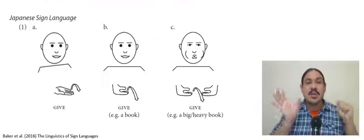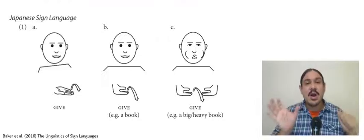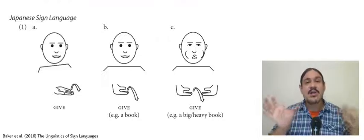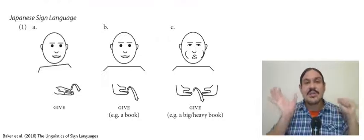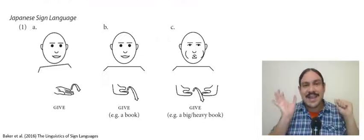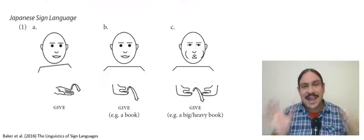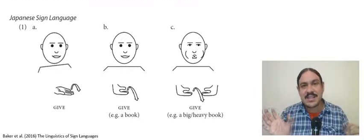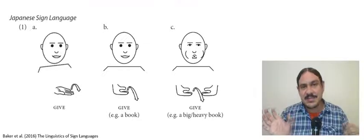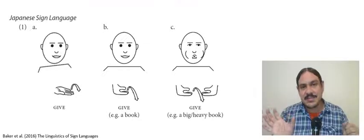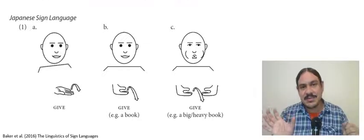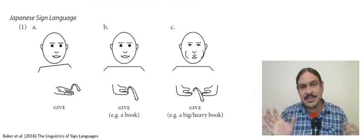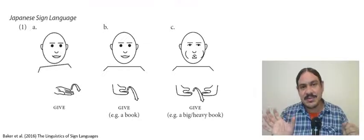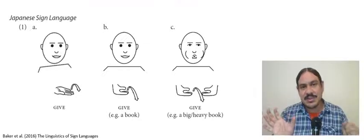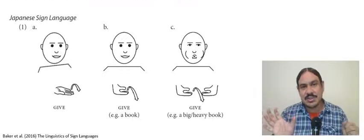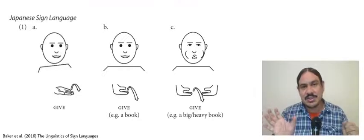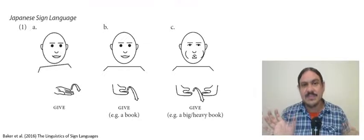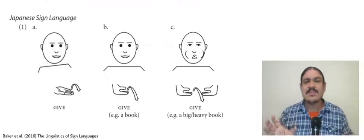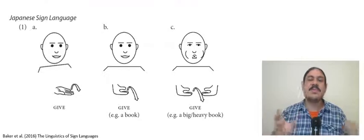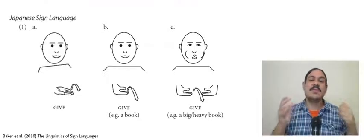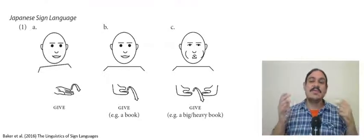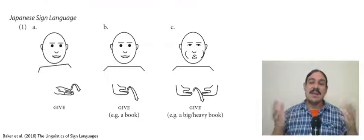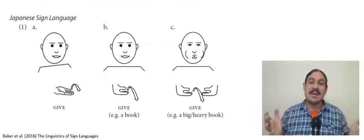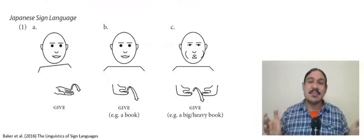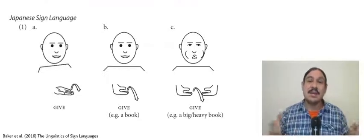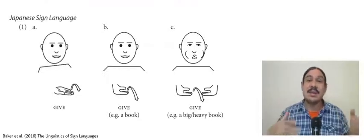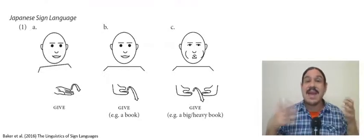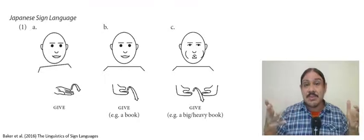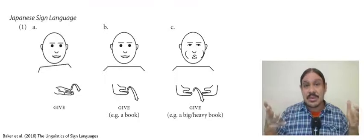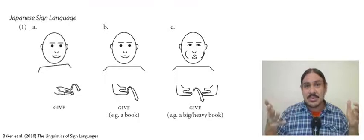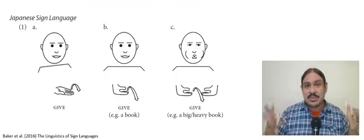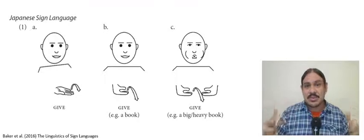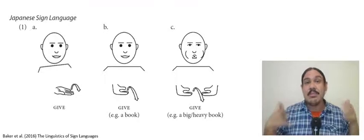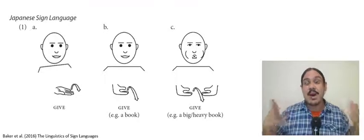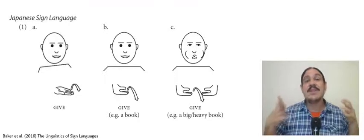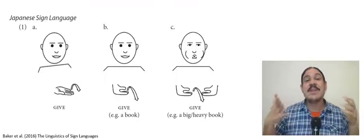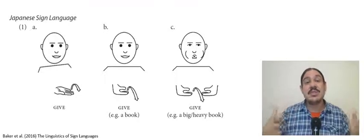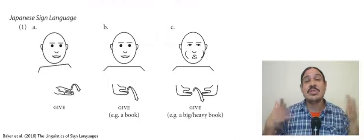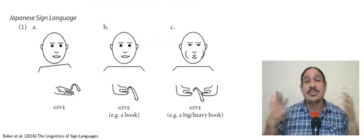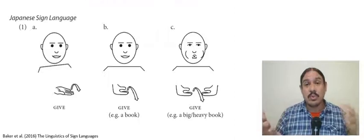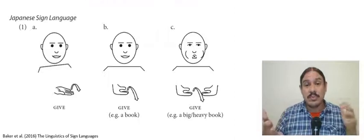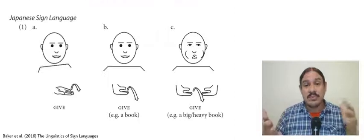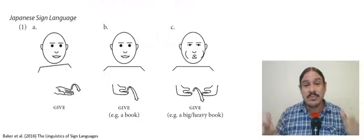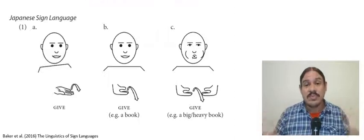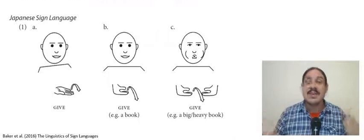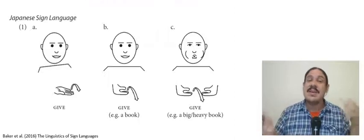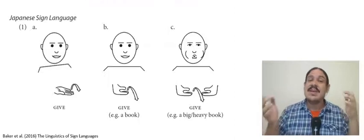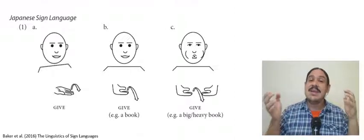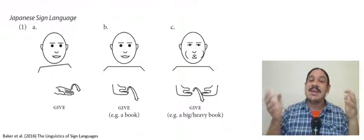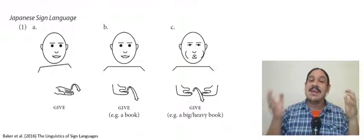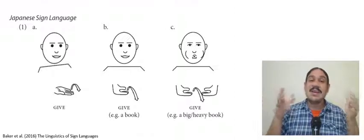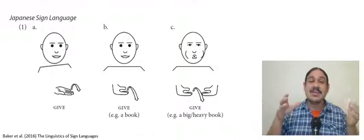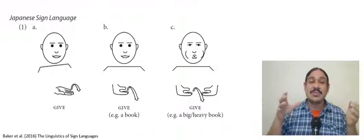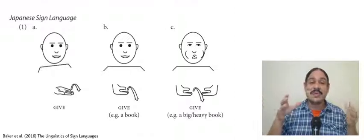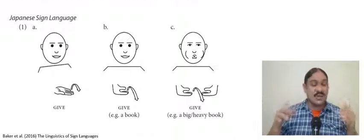so we have a root and then we modify some part of it sign languages do this too this is the